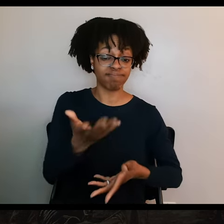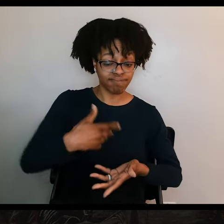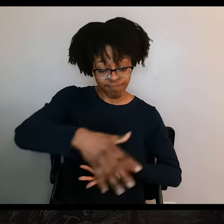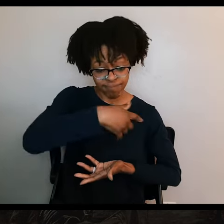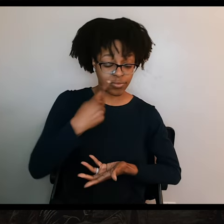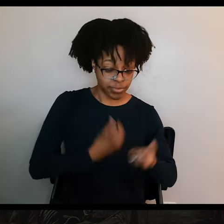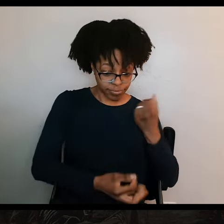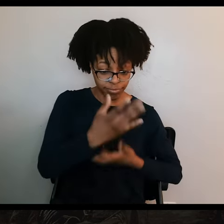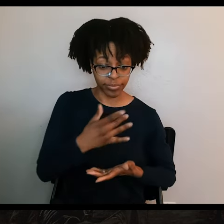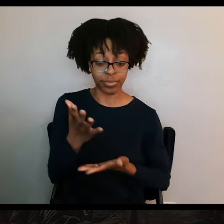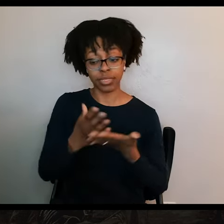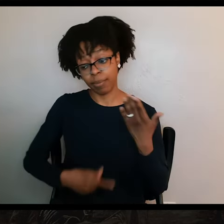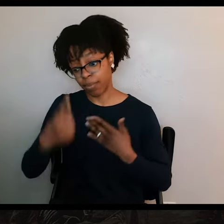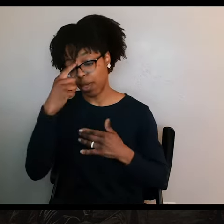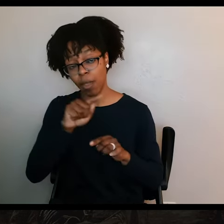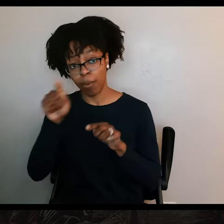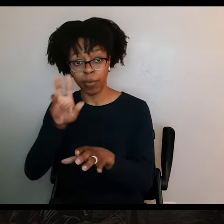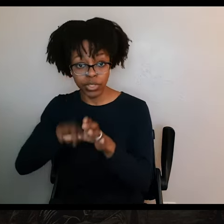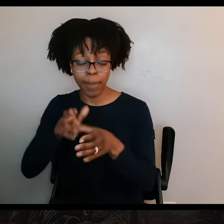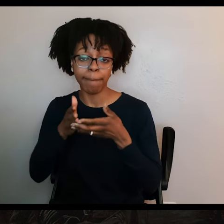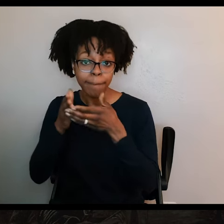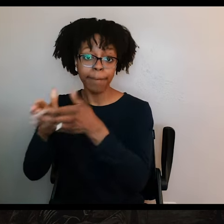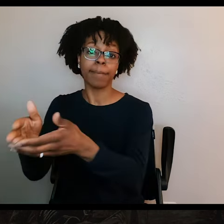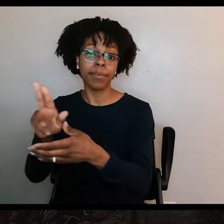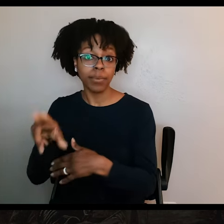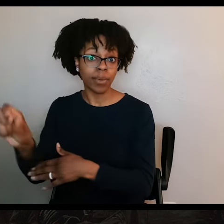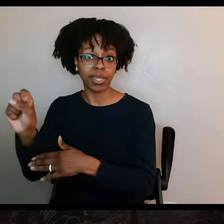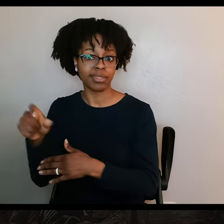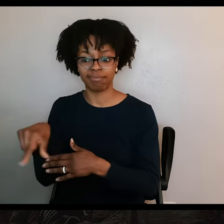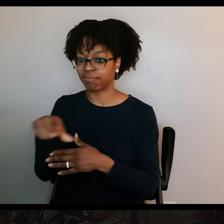to board ships that would take them to the United States. None of them knew what was coming.